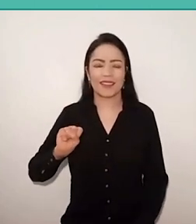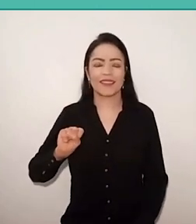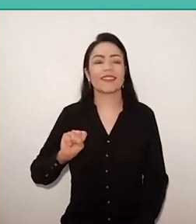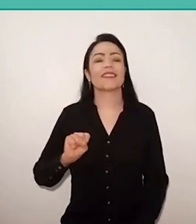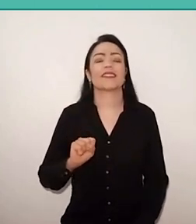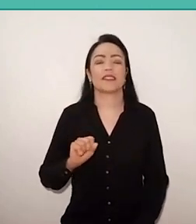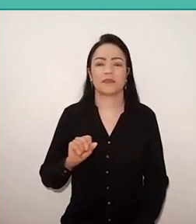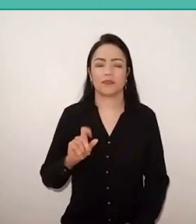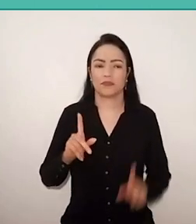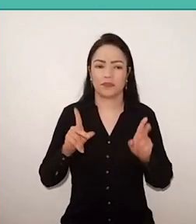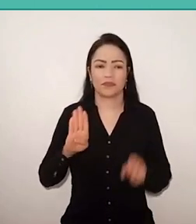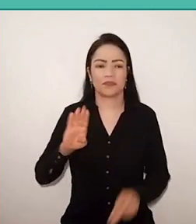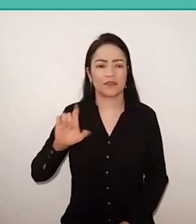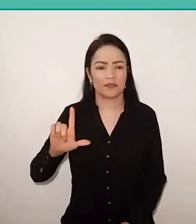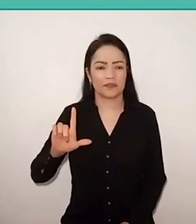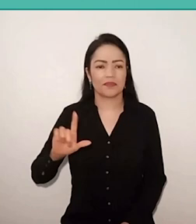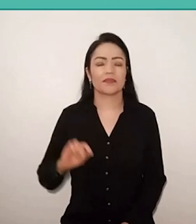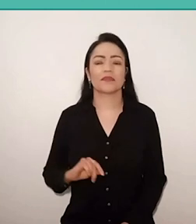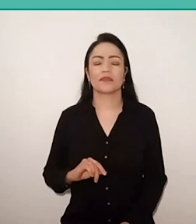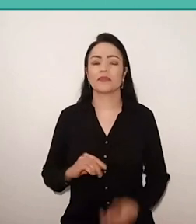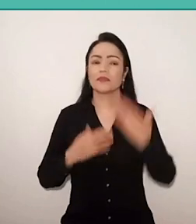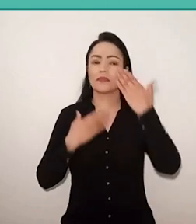Thank you, in a very special way, to Carolina Splendor,